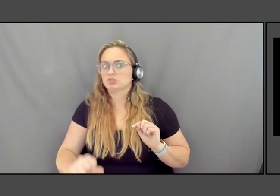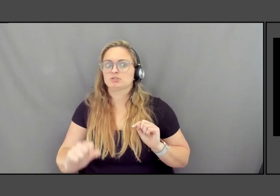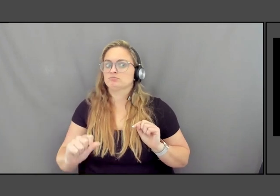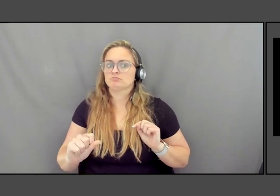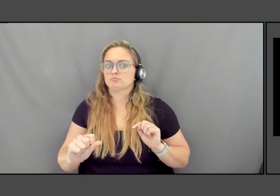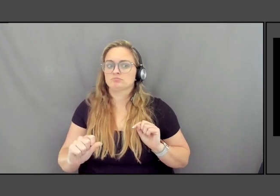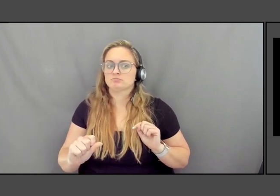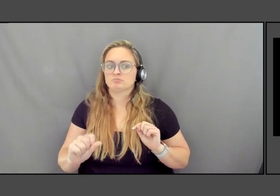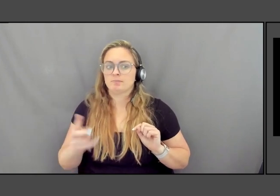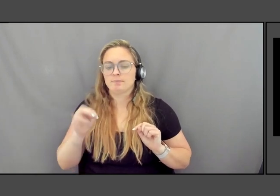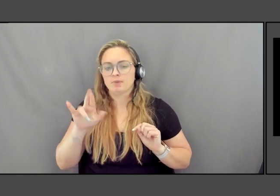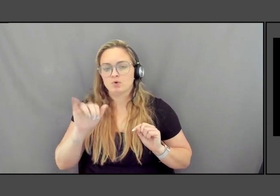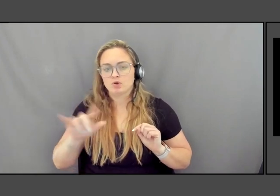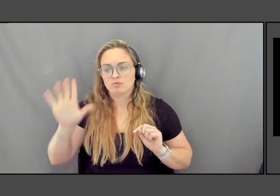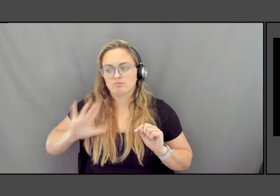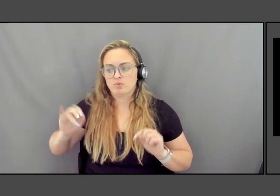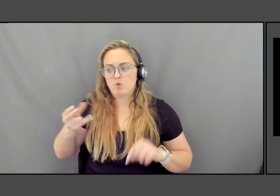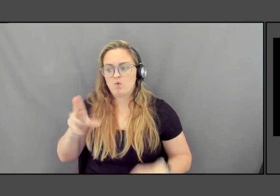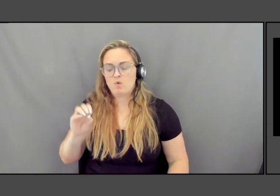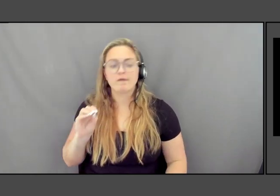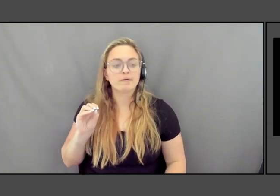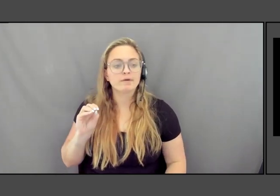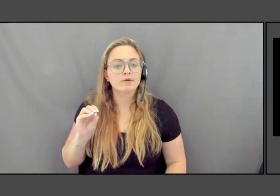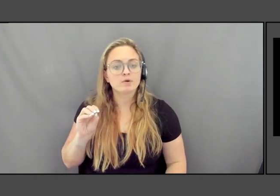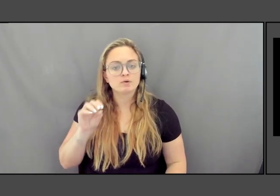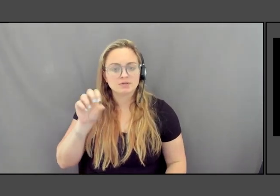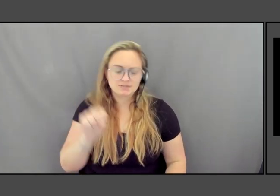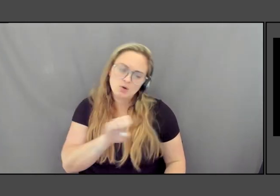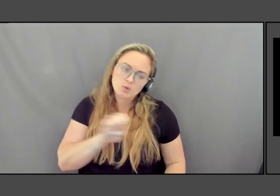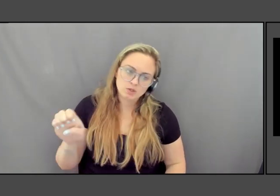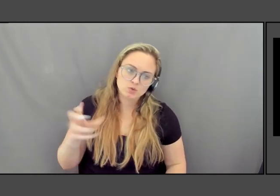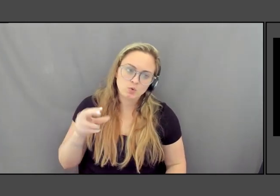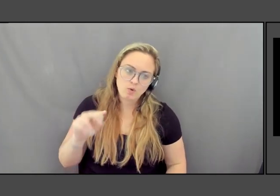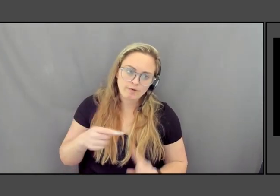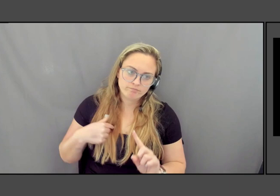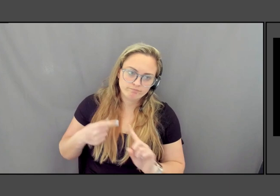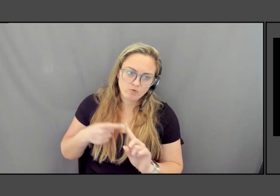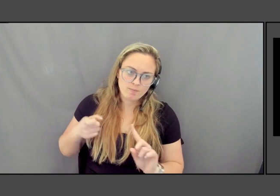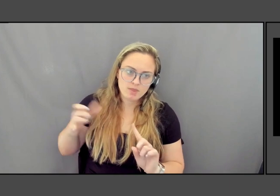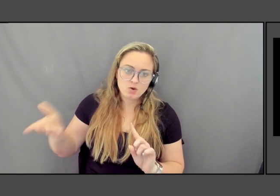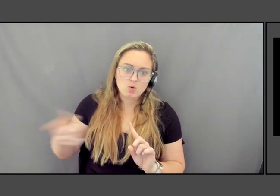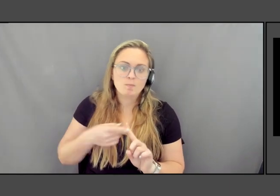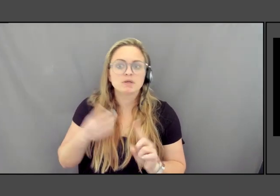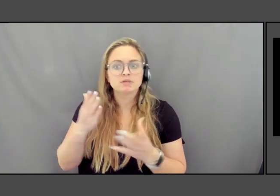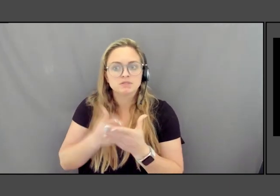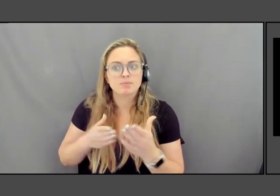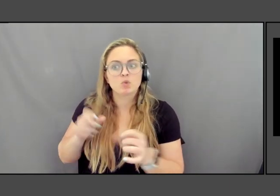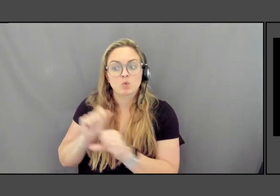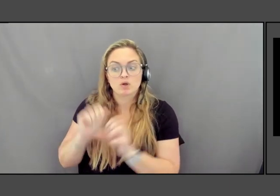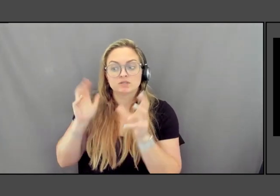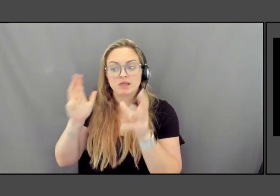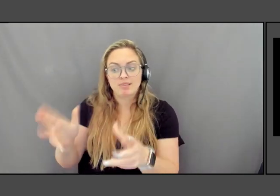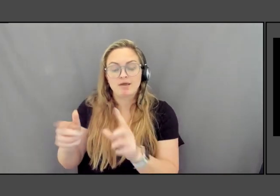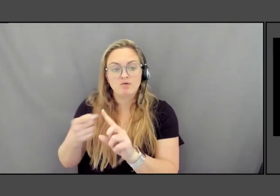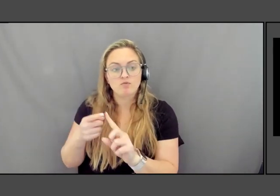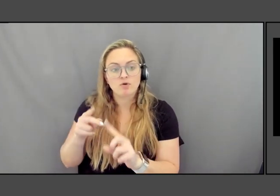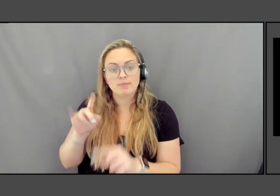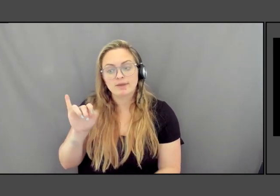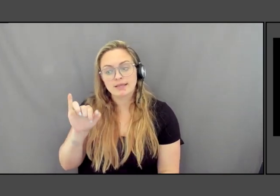You know I’m from southeastern Ohio and some of the works left to us from the Adena Tribe have been very, very much